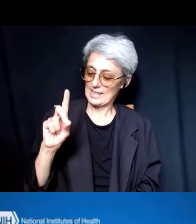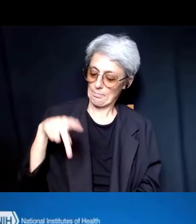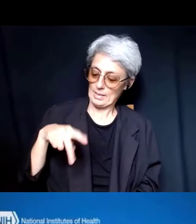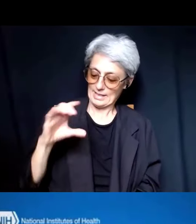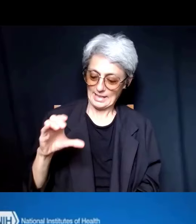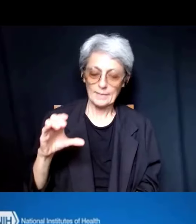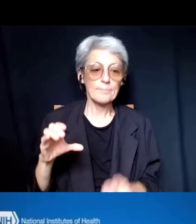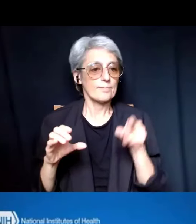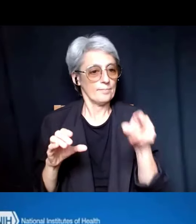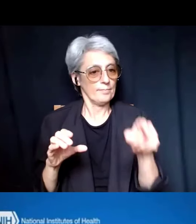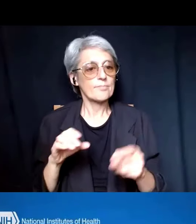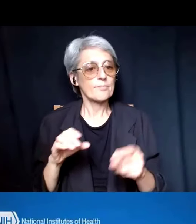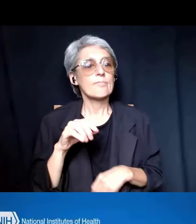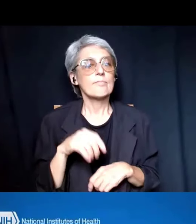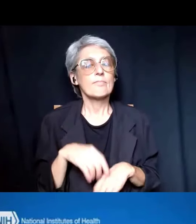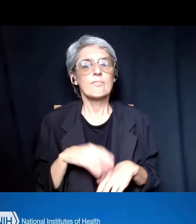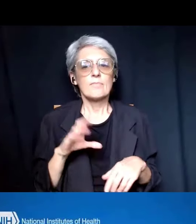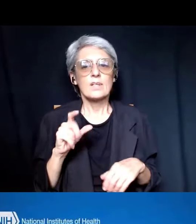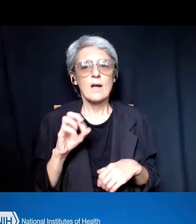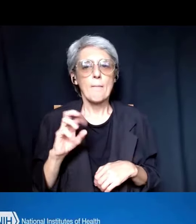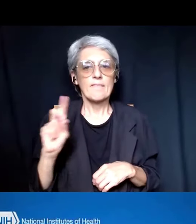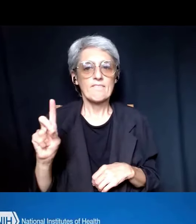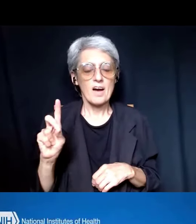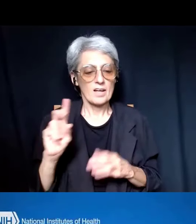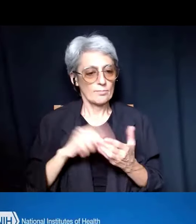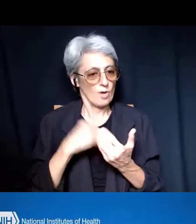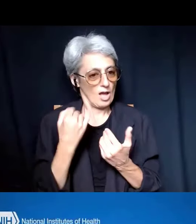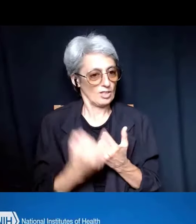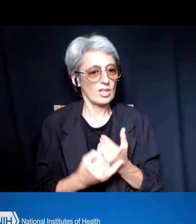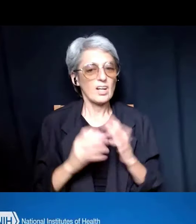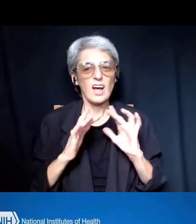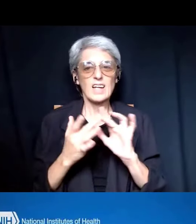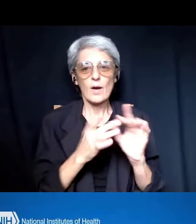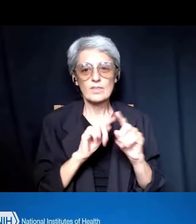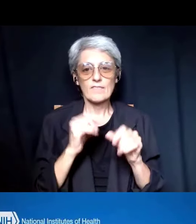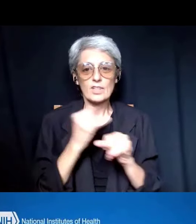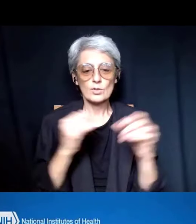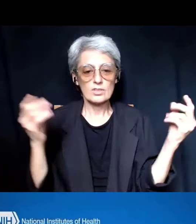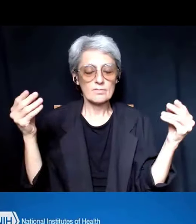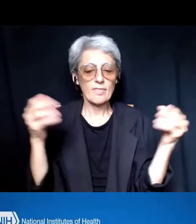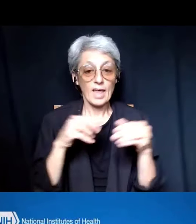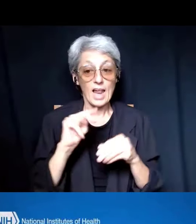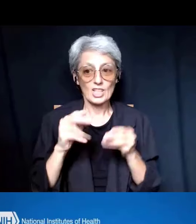which consists of a network of institutions funded by NIH to improve training and mentoring,